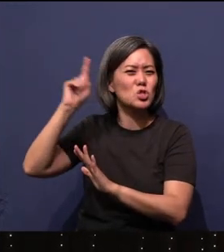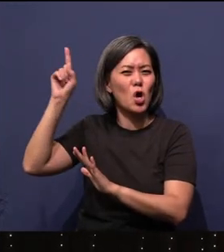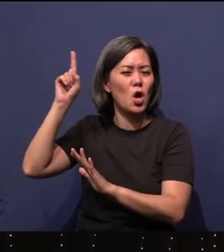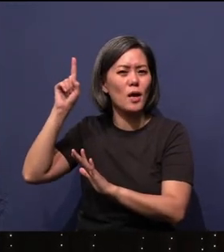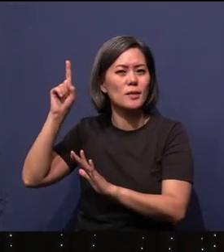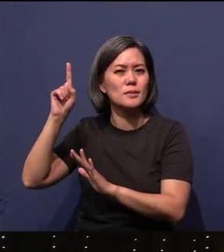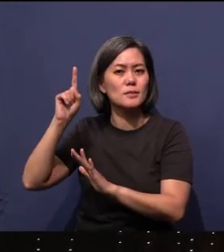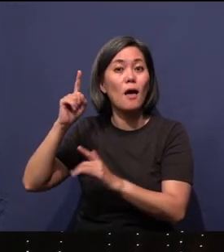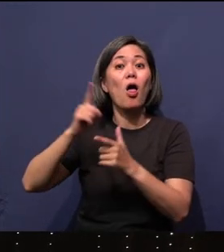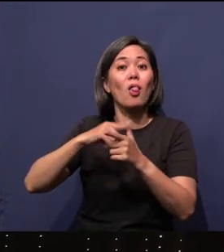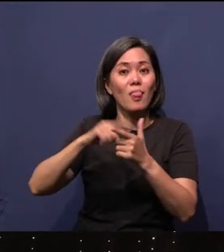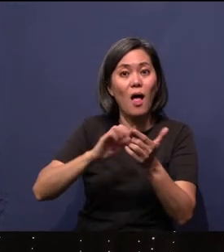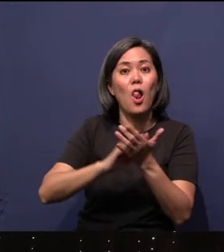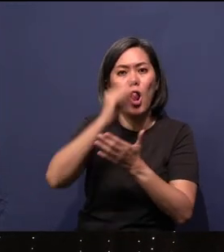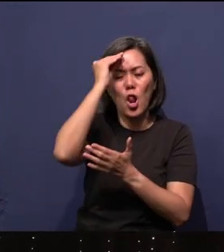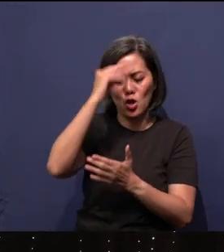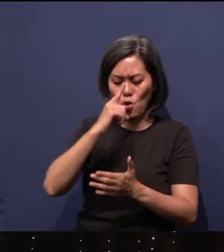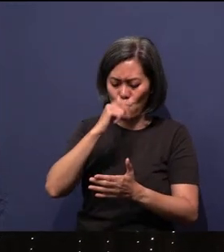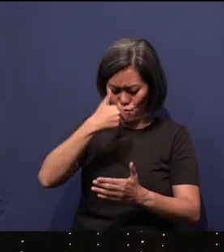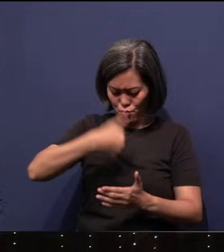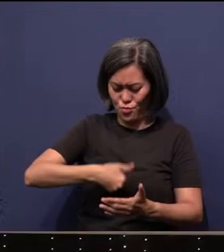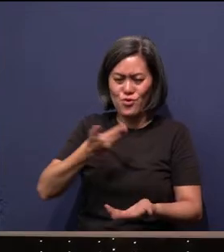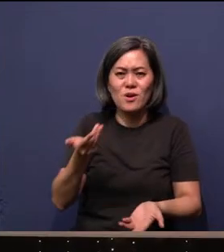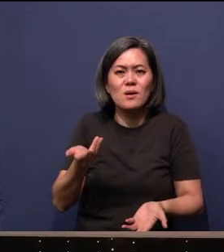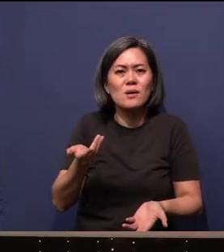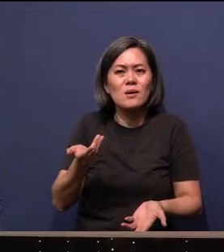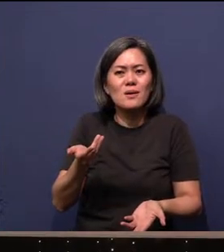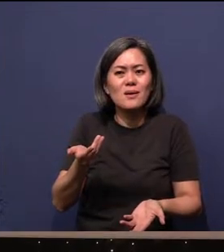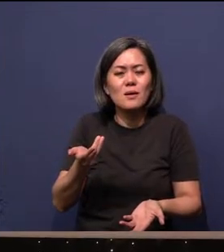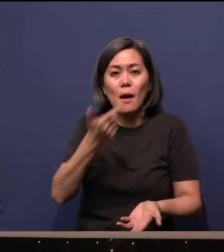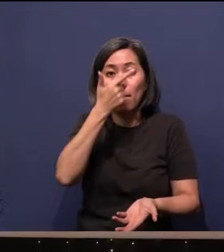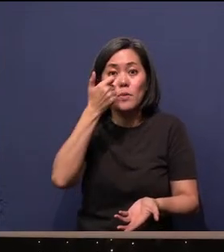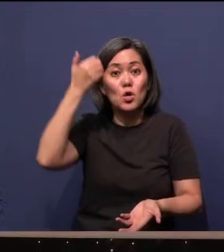Then learn: Who am I? Because God called me